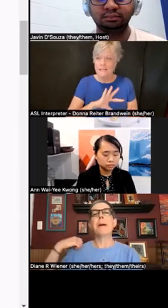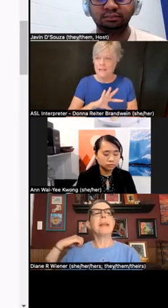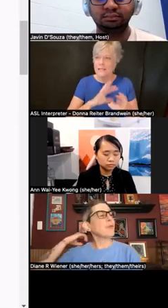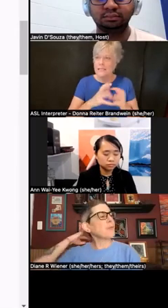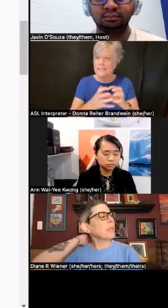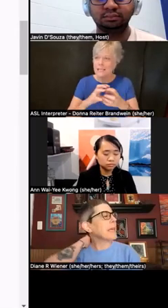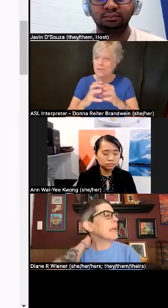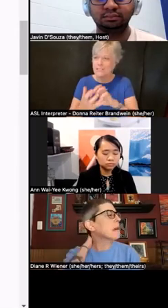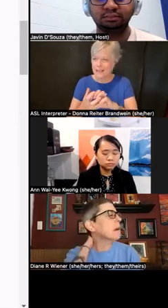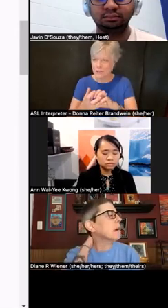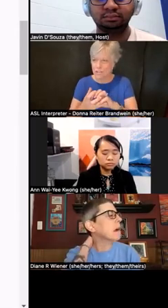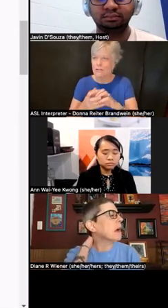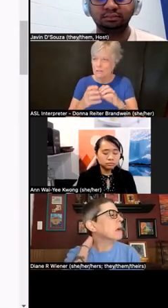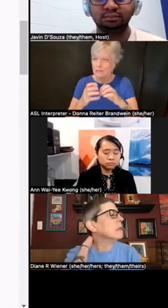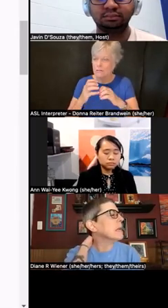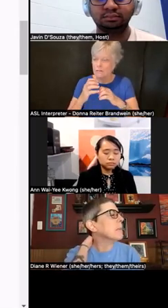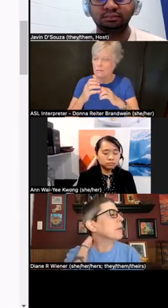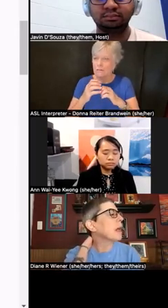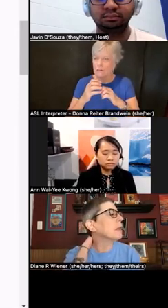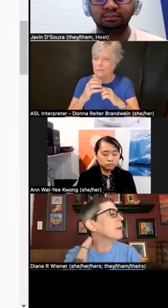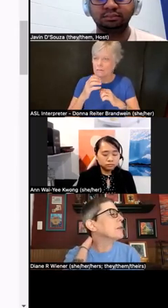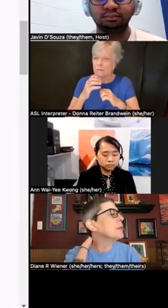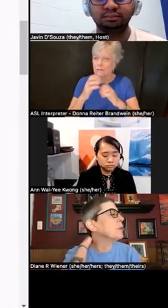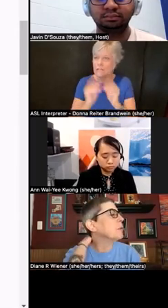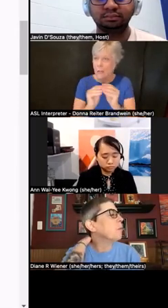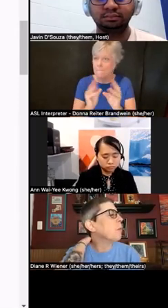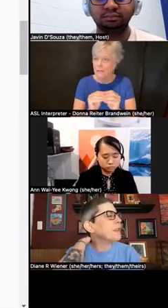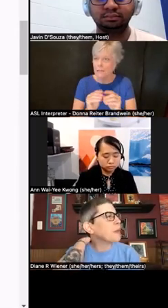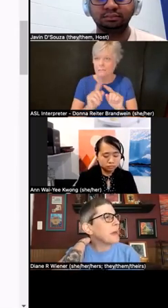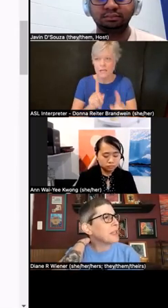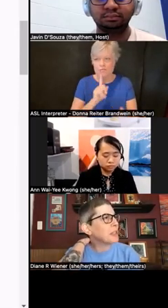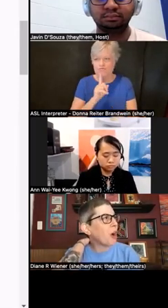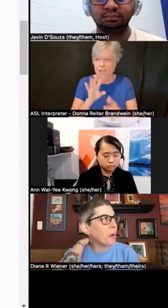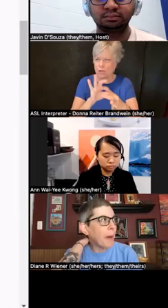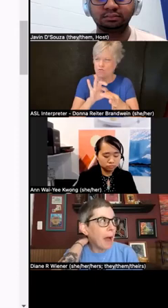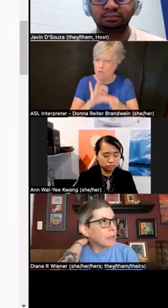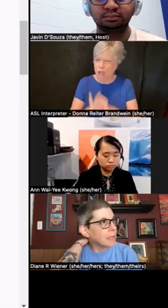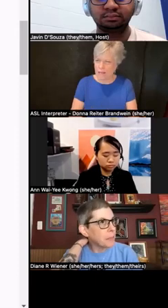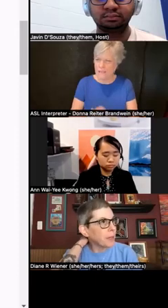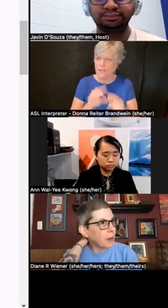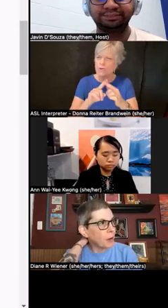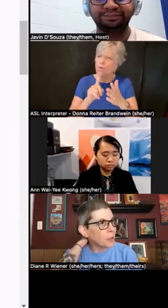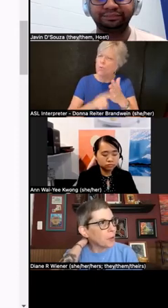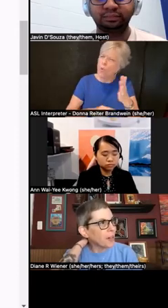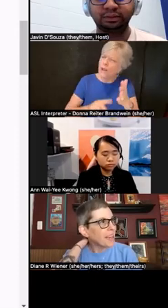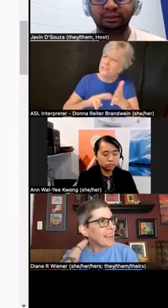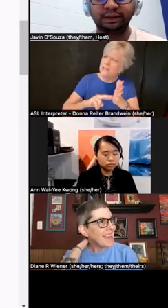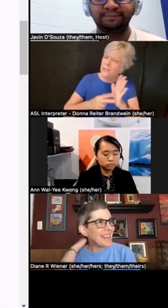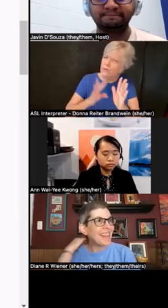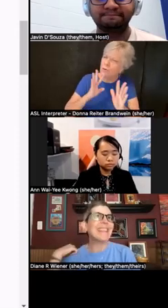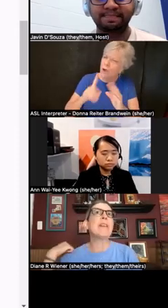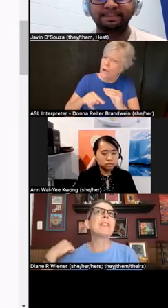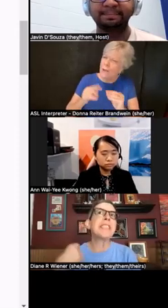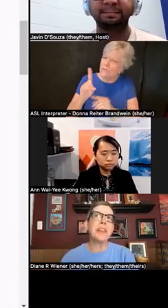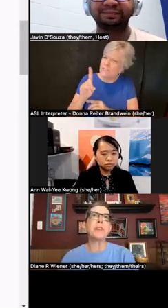But it's really deeply relevant to what does it mean to talk about disability culture and the idea of a center